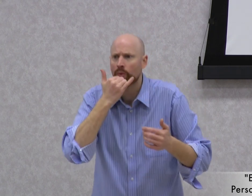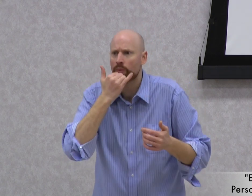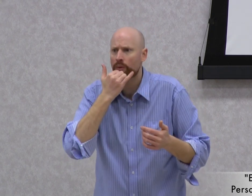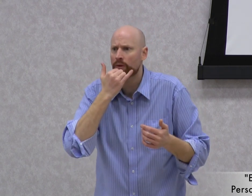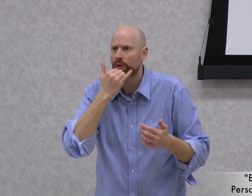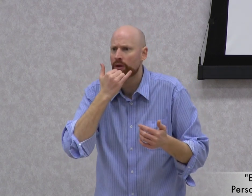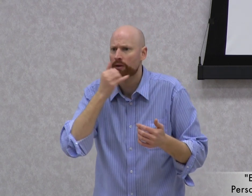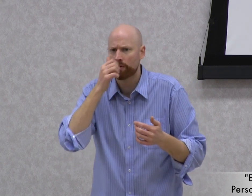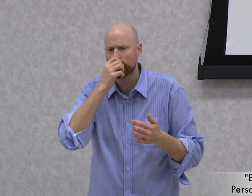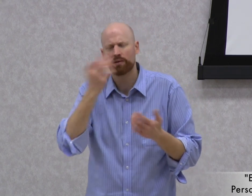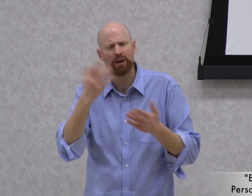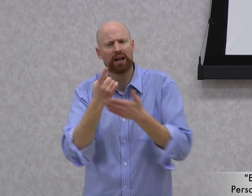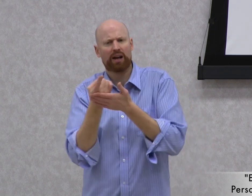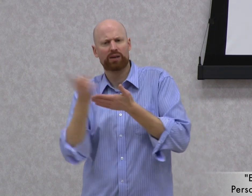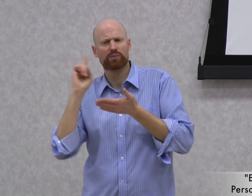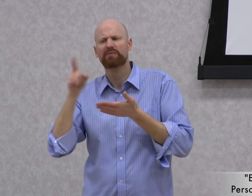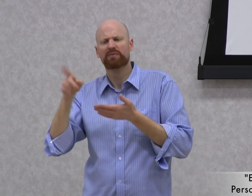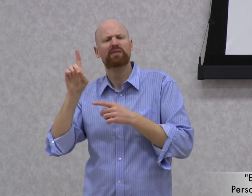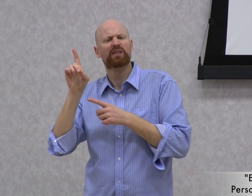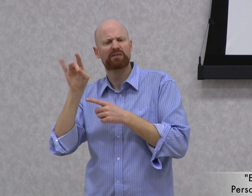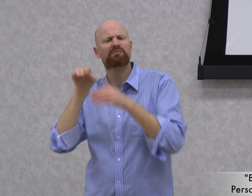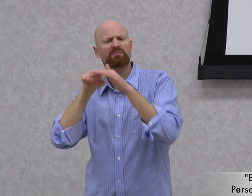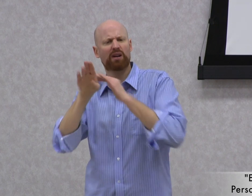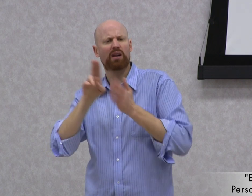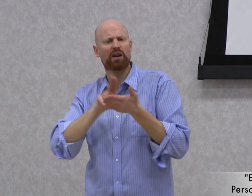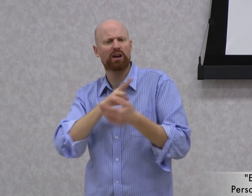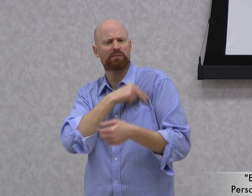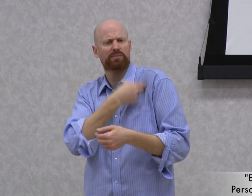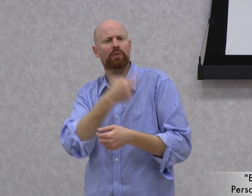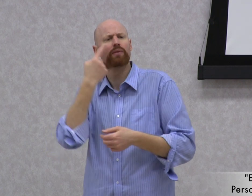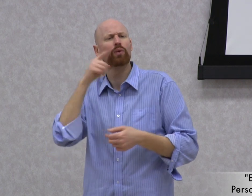wrong! The previous week, he had been admitted to